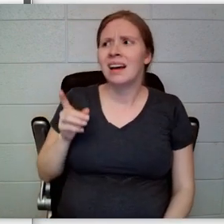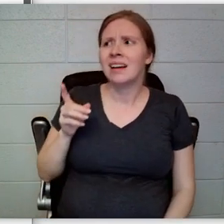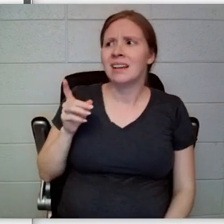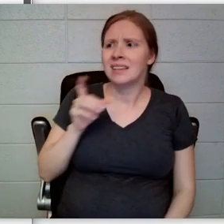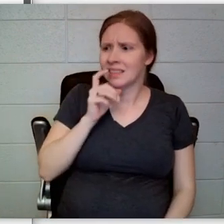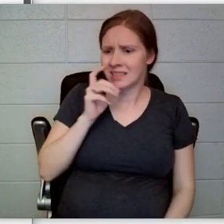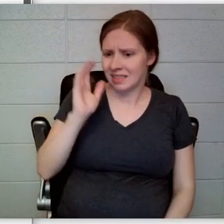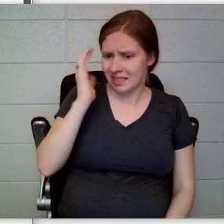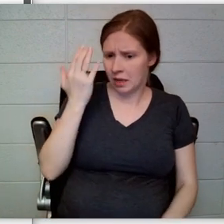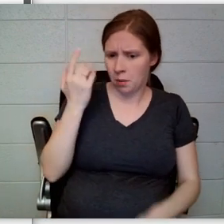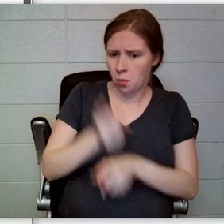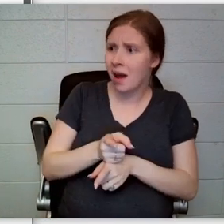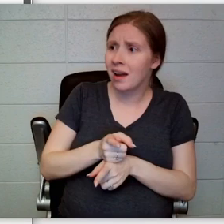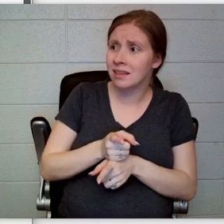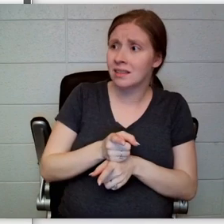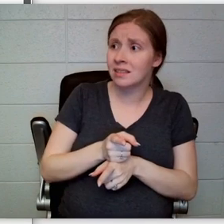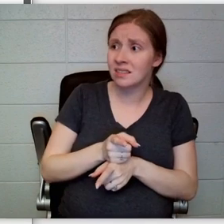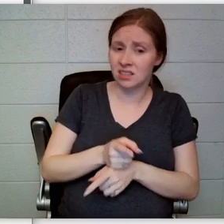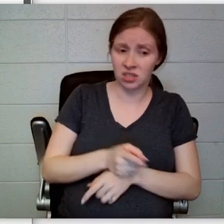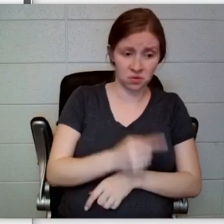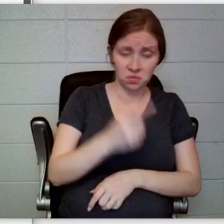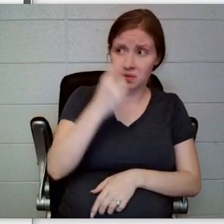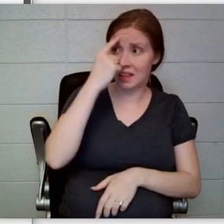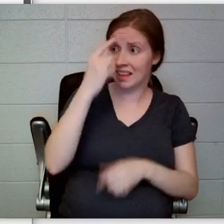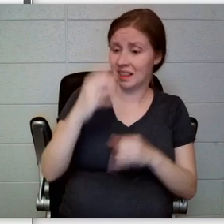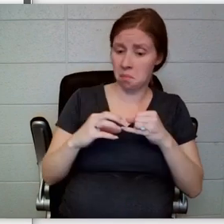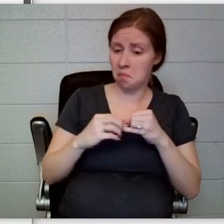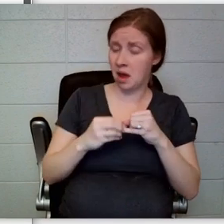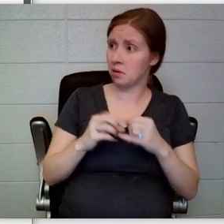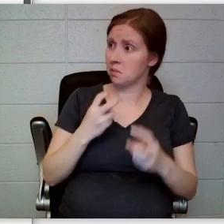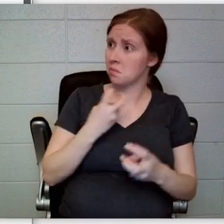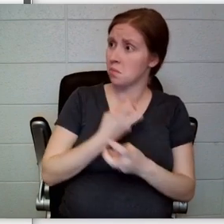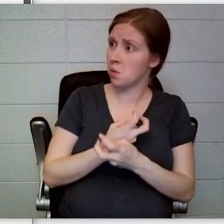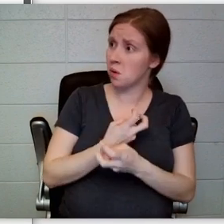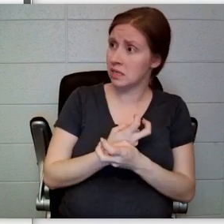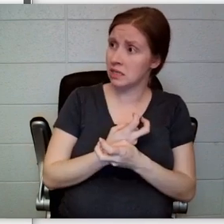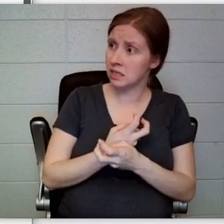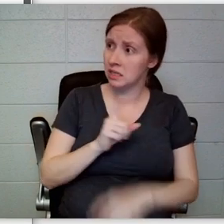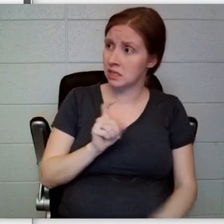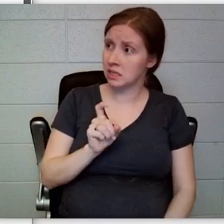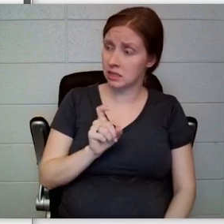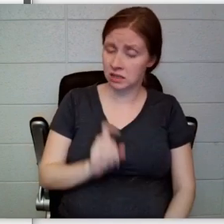“You don’t think those berries were poisoned, do you?” Klaus asked worriedly.